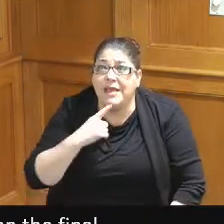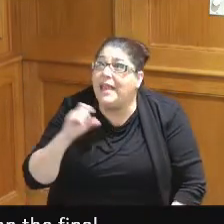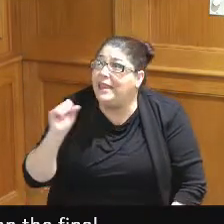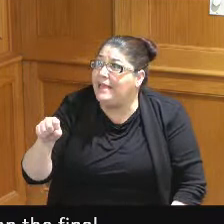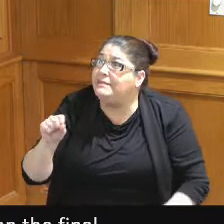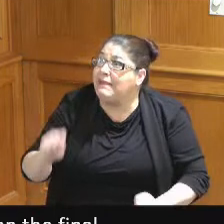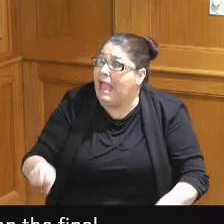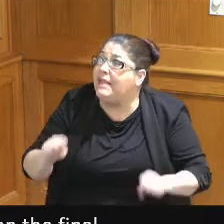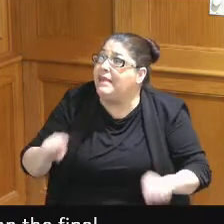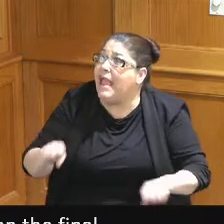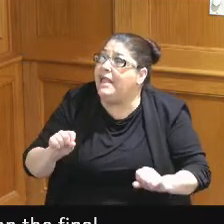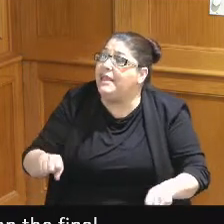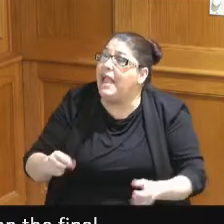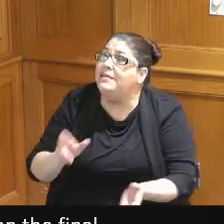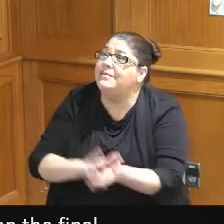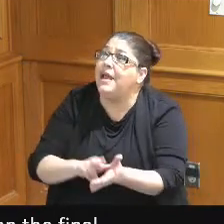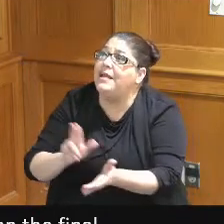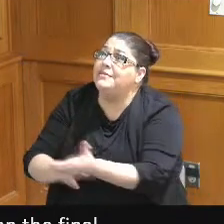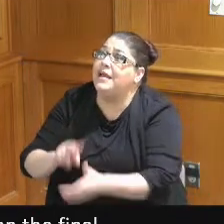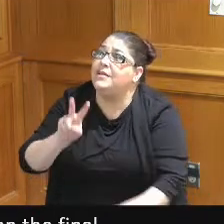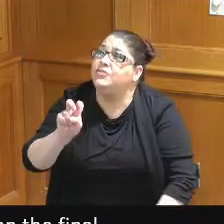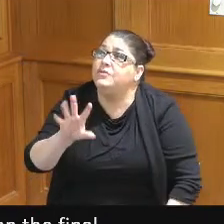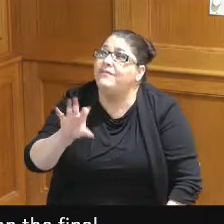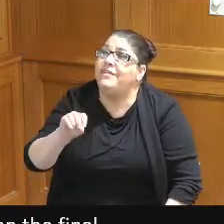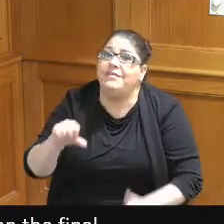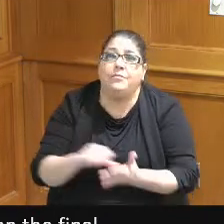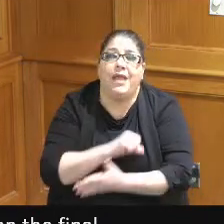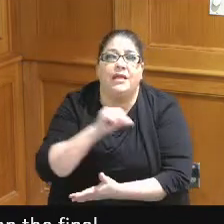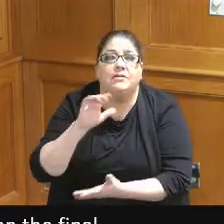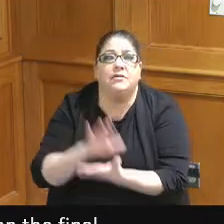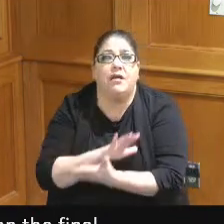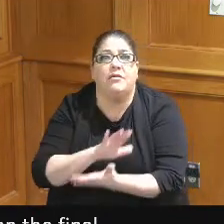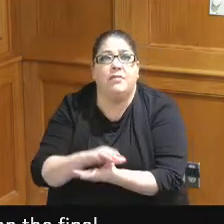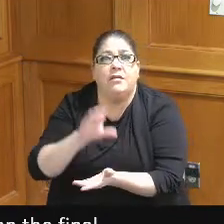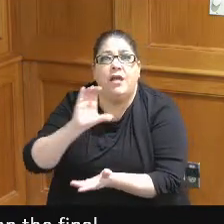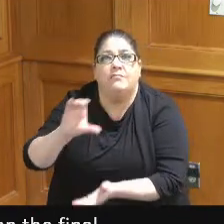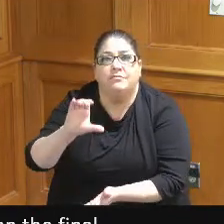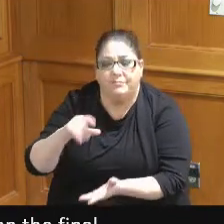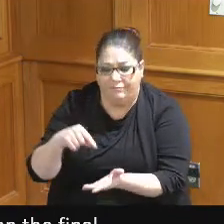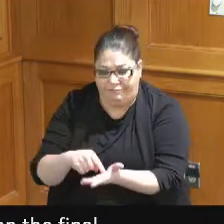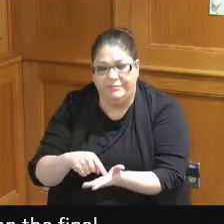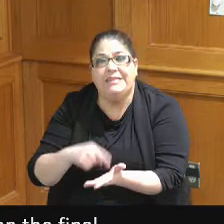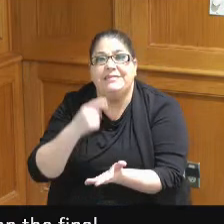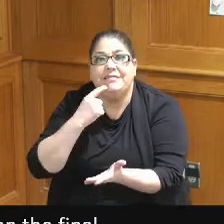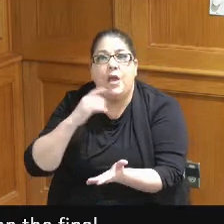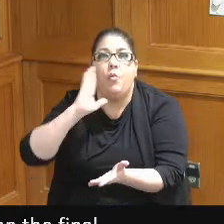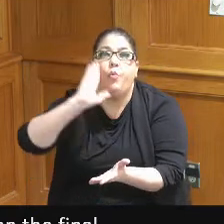do it and you signed off on 250 page document that had it in there that we were going to do